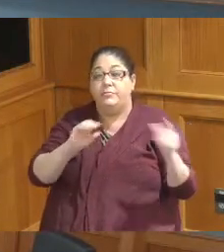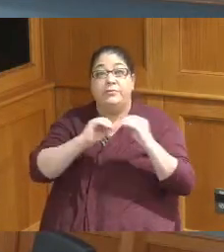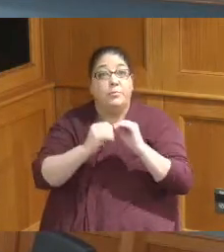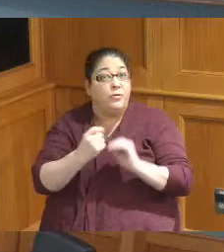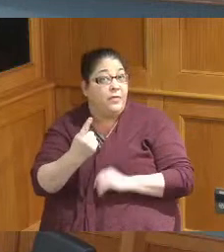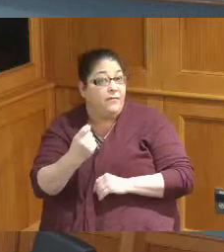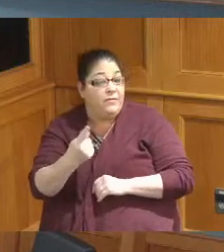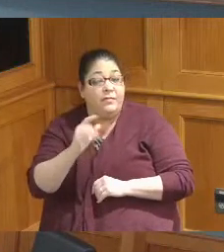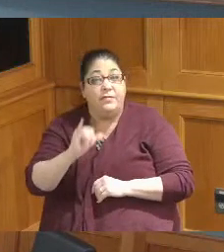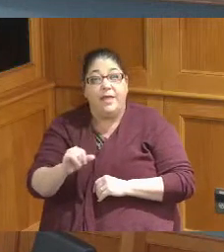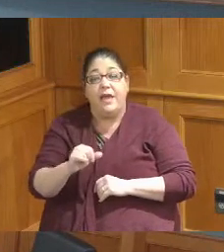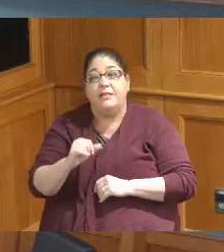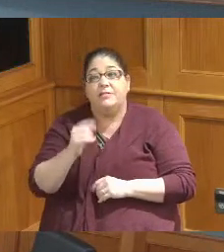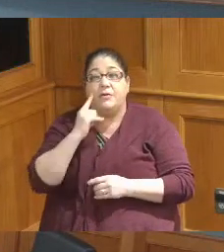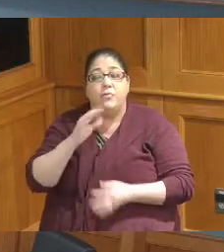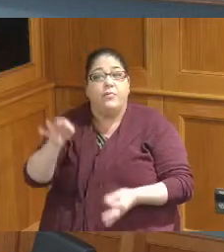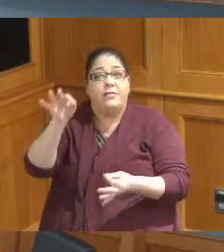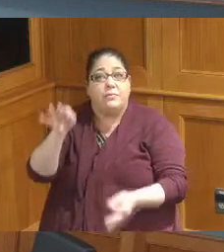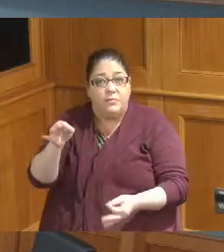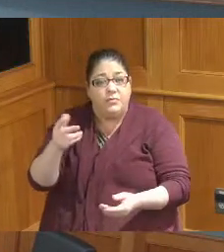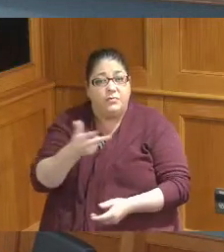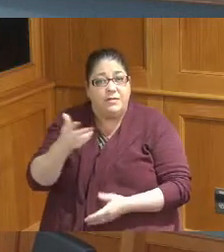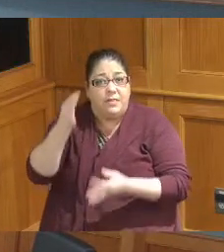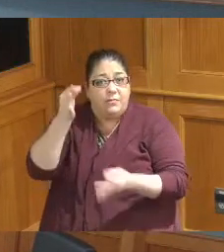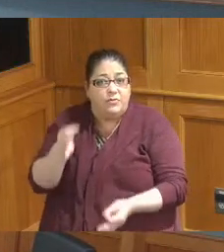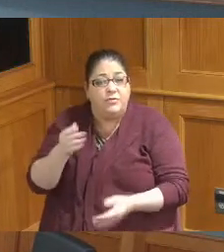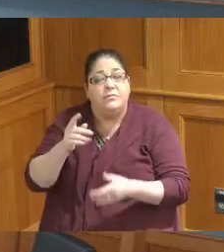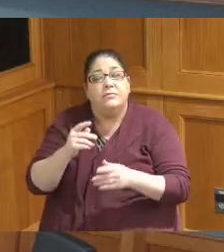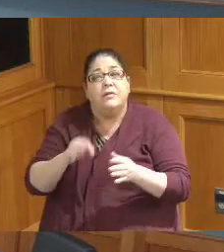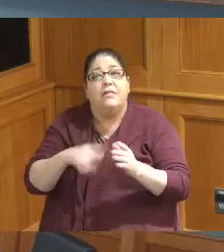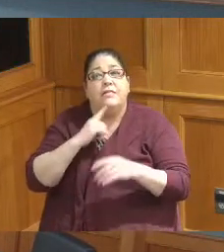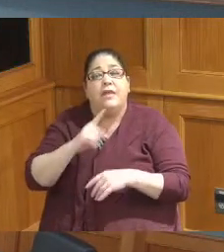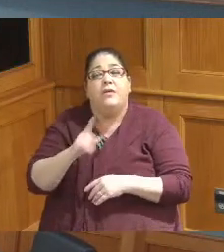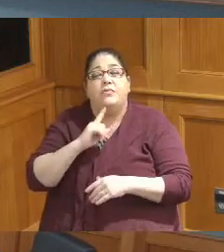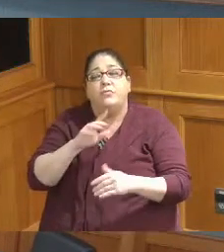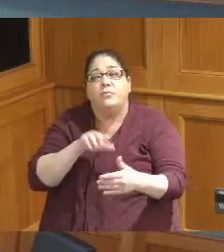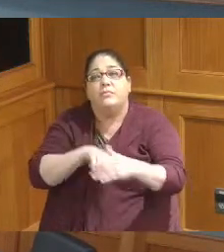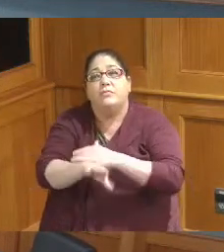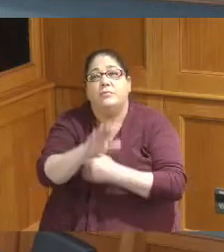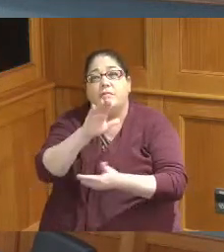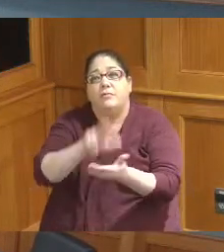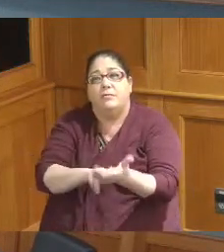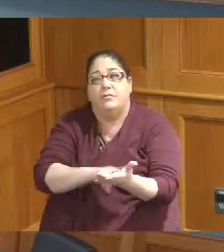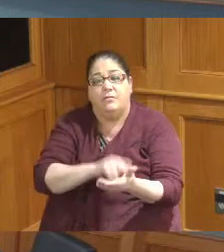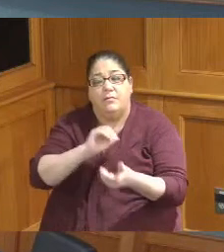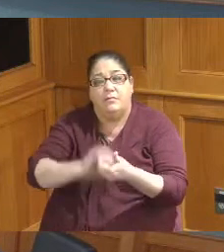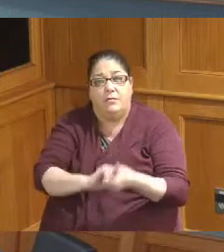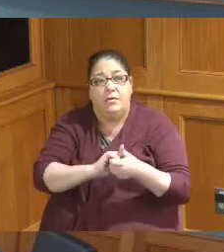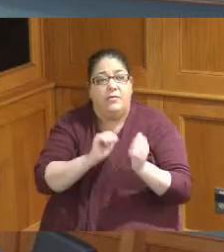is a resolution authorizing the Administration to enter into a new Cooperative agreement or amended